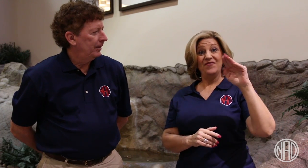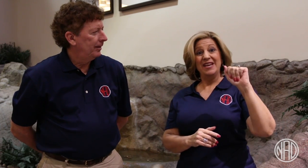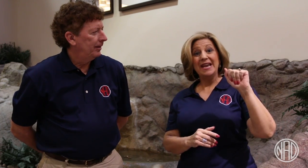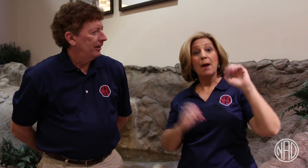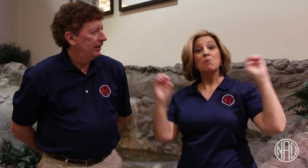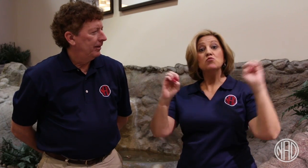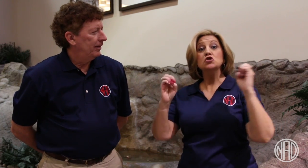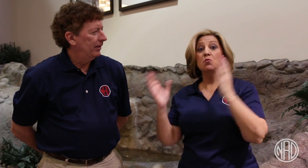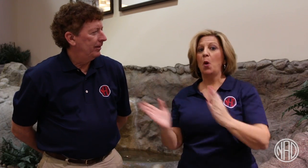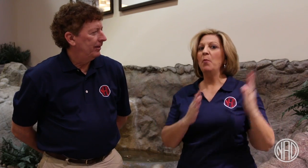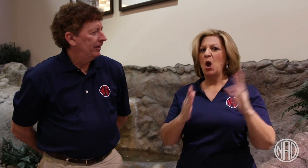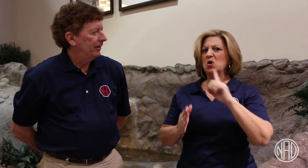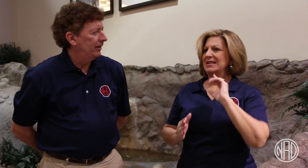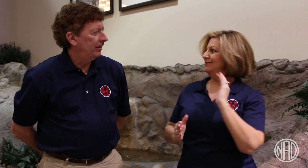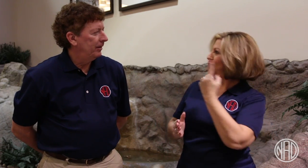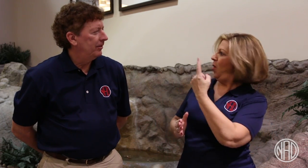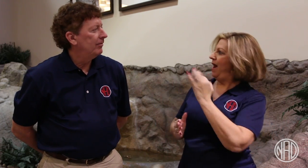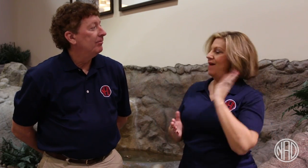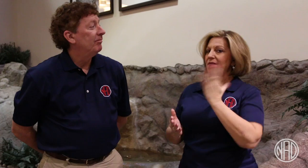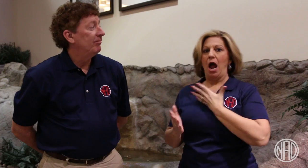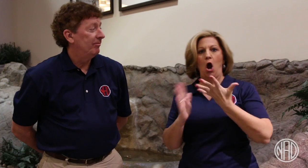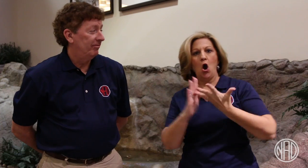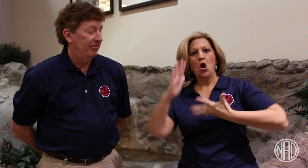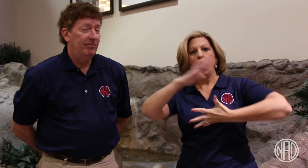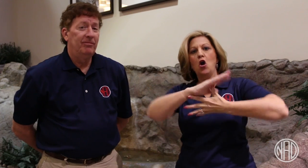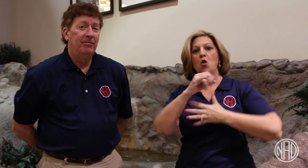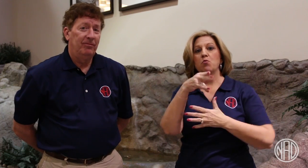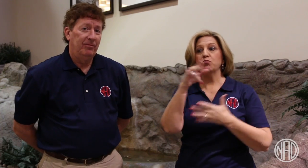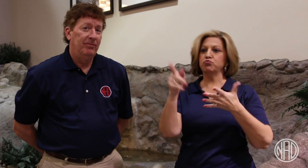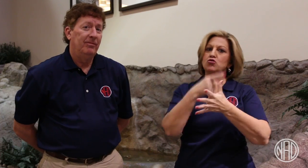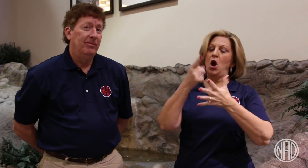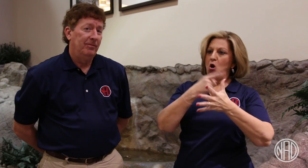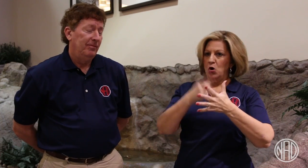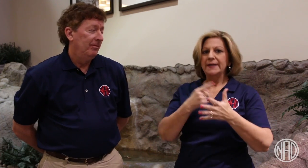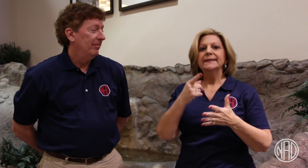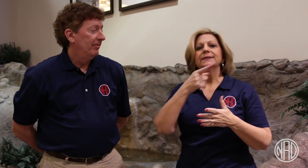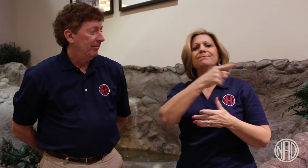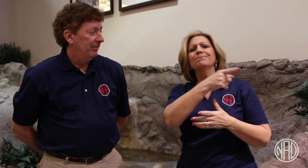one of the NAD's five priorities is about FEMA and emergency preparedness.